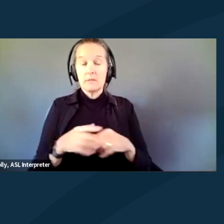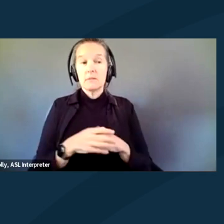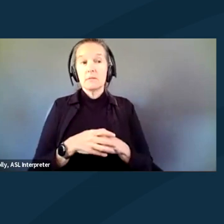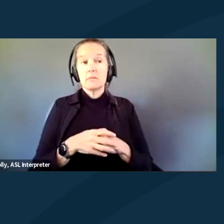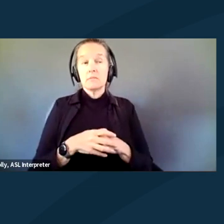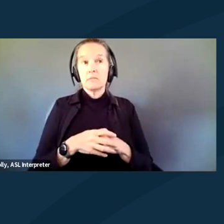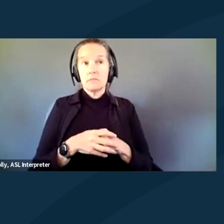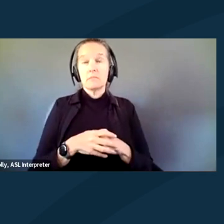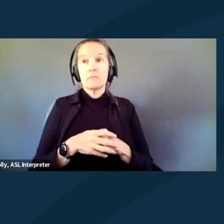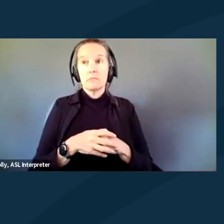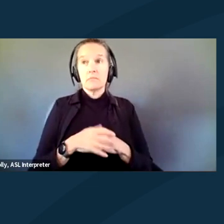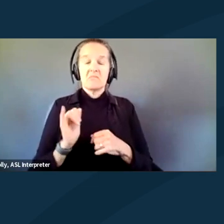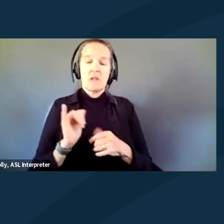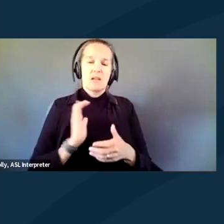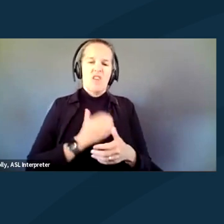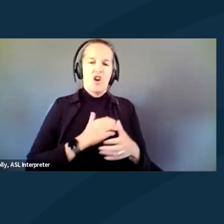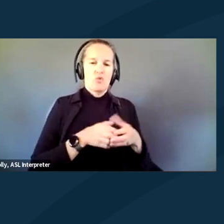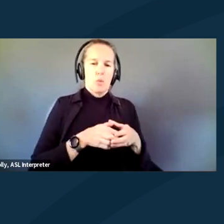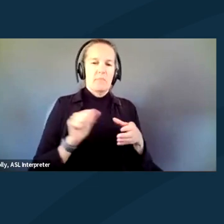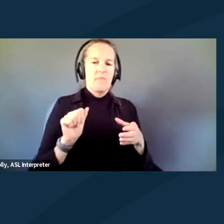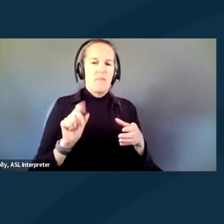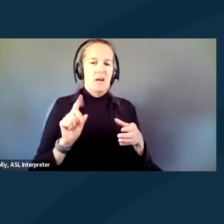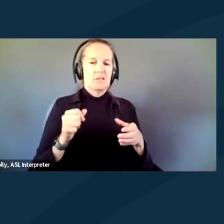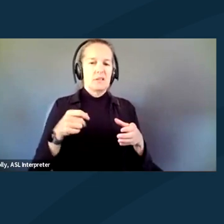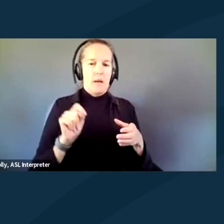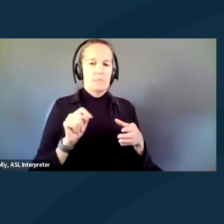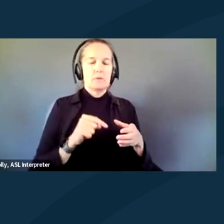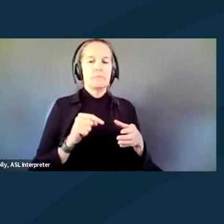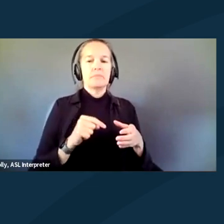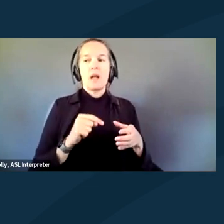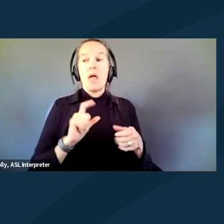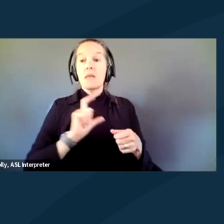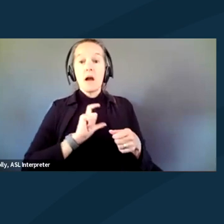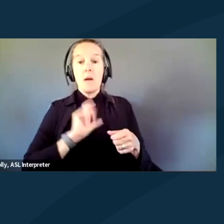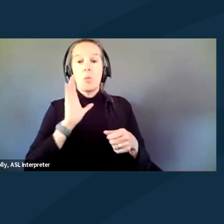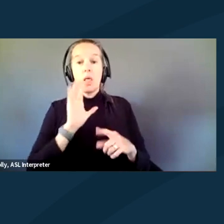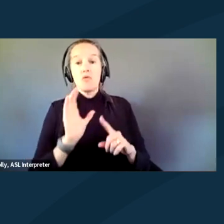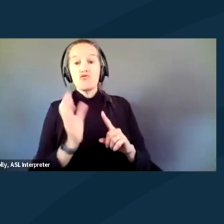in our case in ADAPT, cops will arrest you. 'cause they think that their leadership,